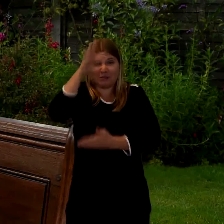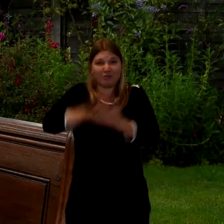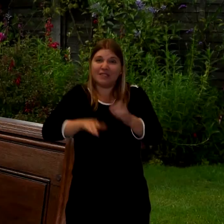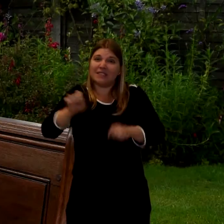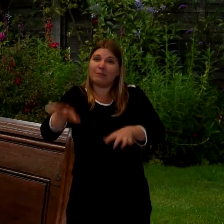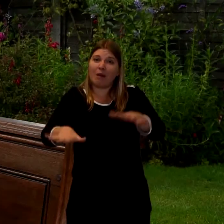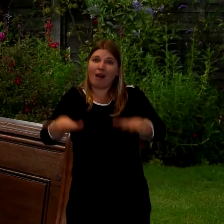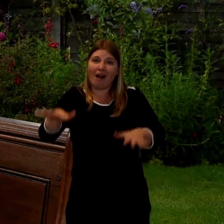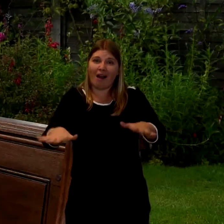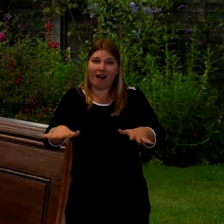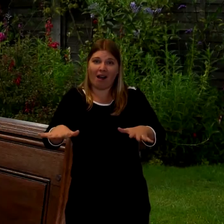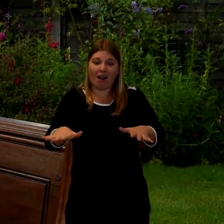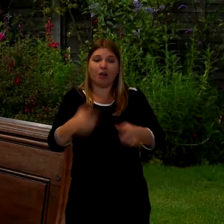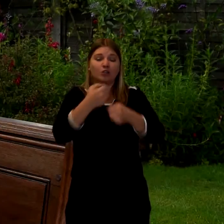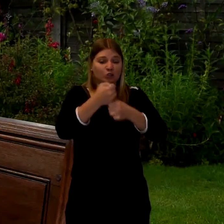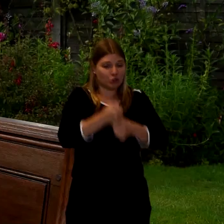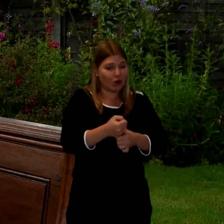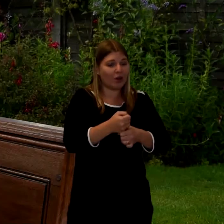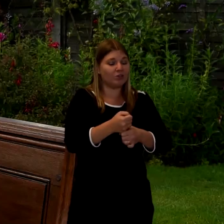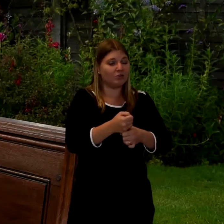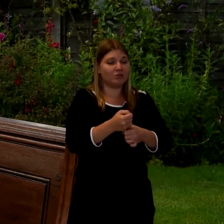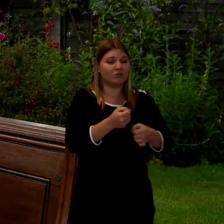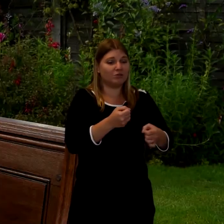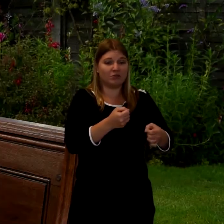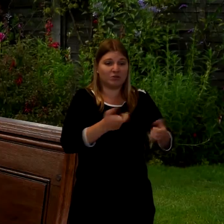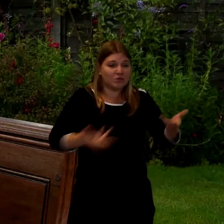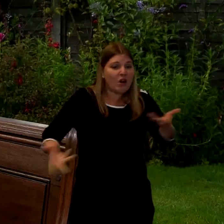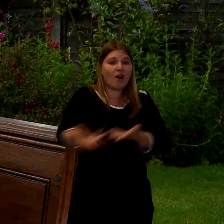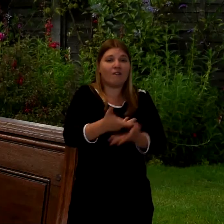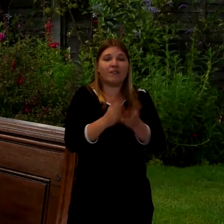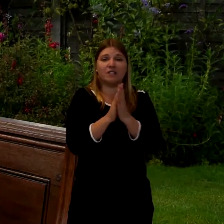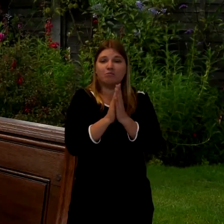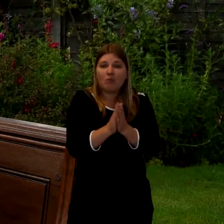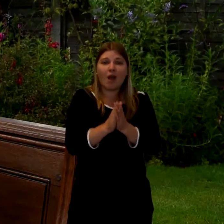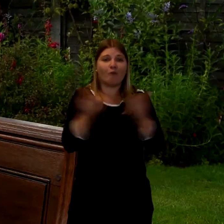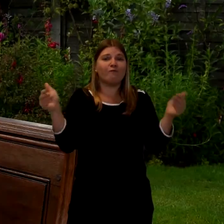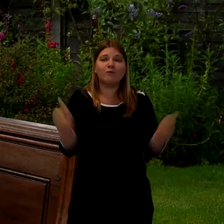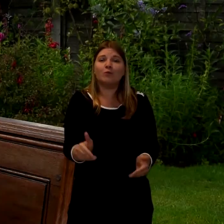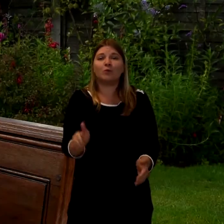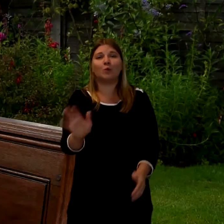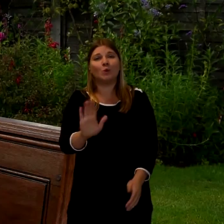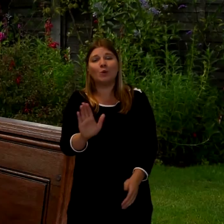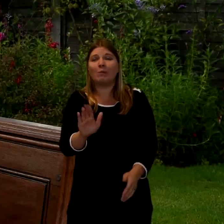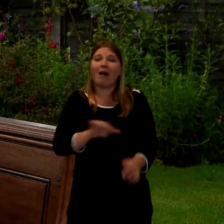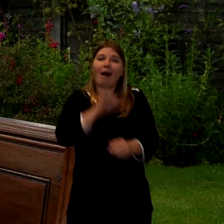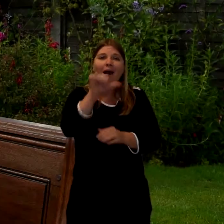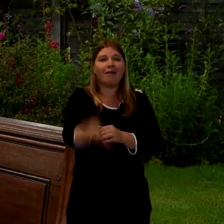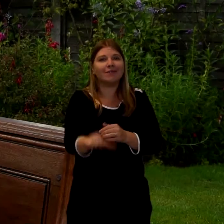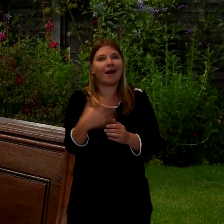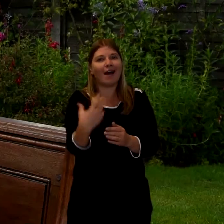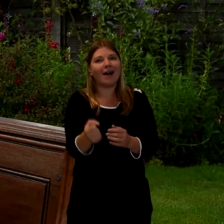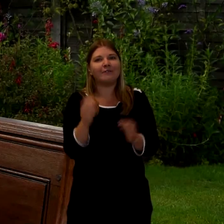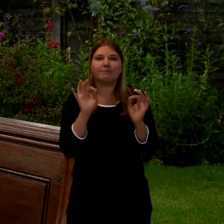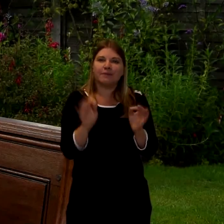necessarily the service where you say goodbye but it's actually some sort of a special it might be